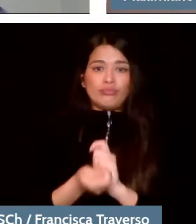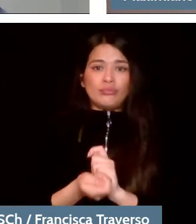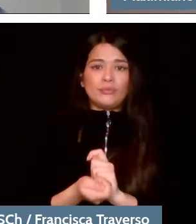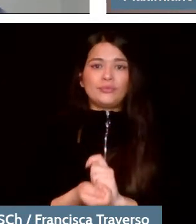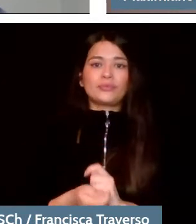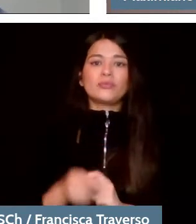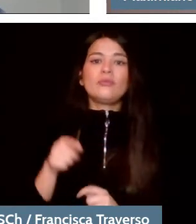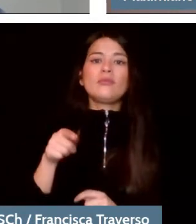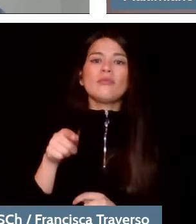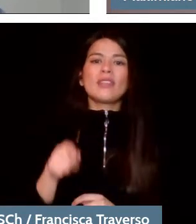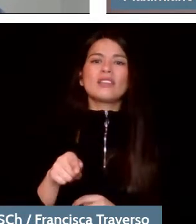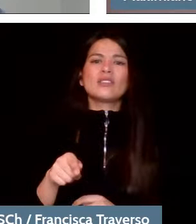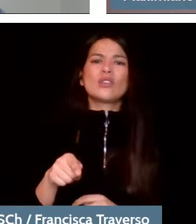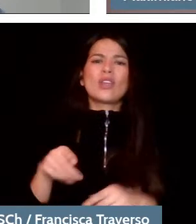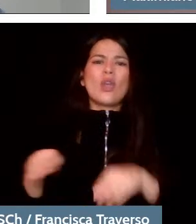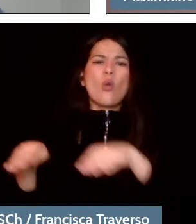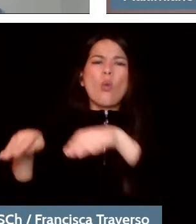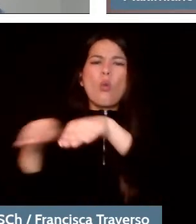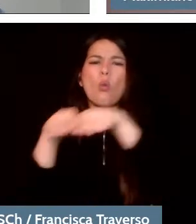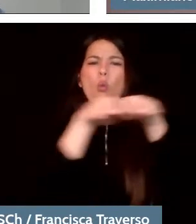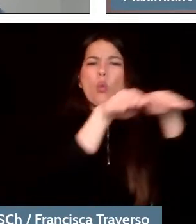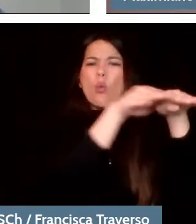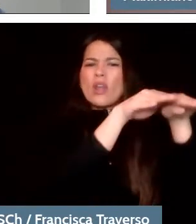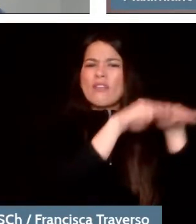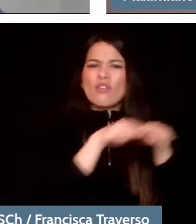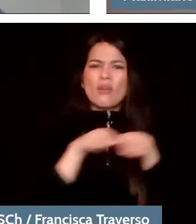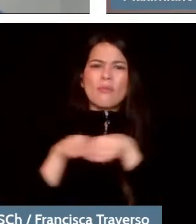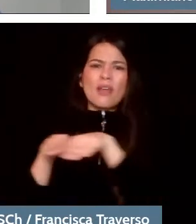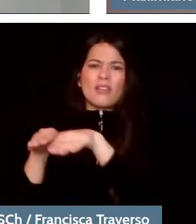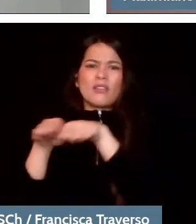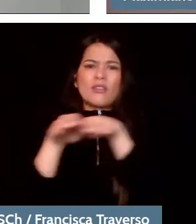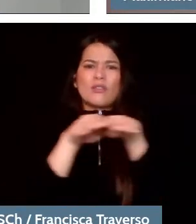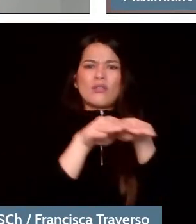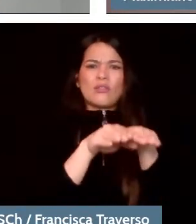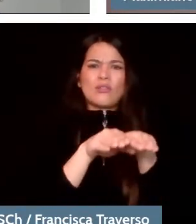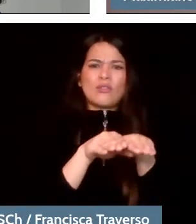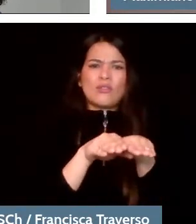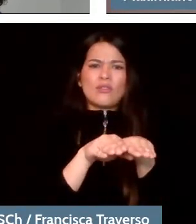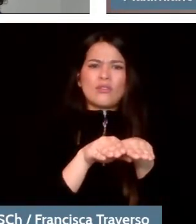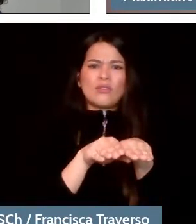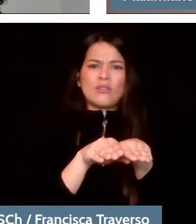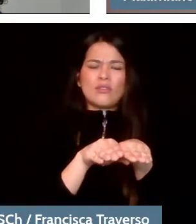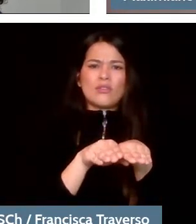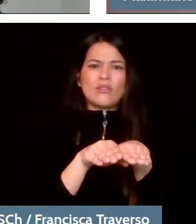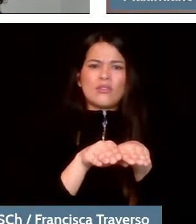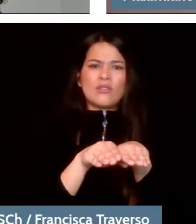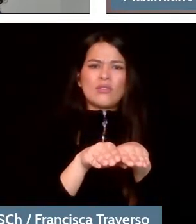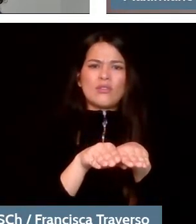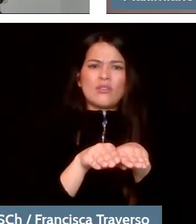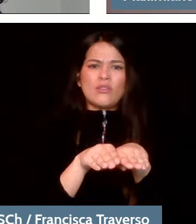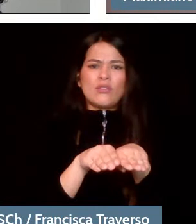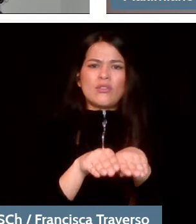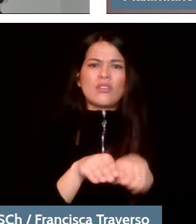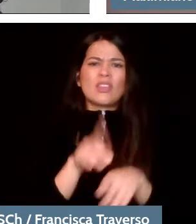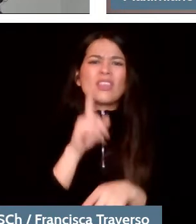what has been standardized are the interpretations. They have been standardized in the sense that now you can say